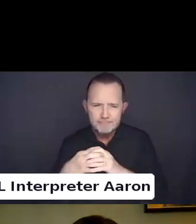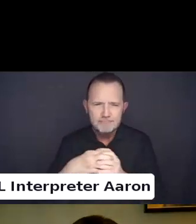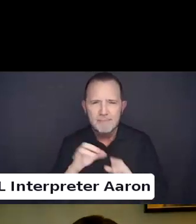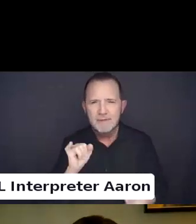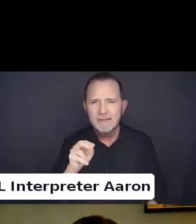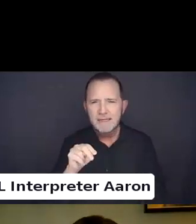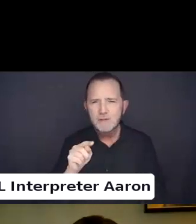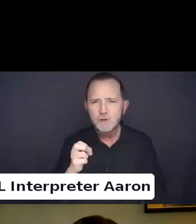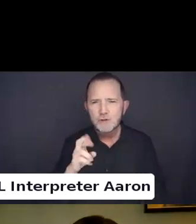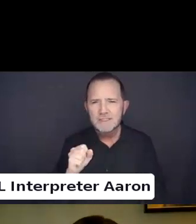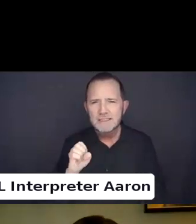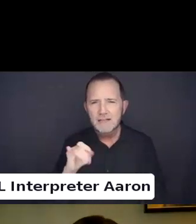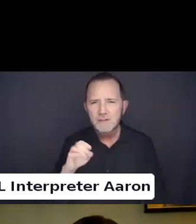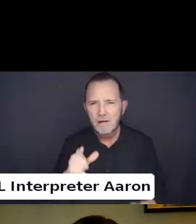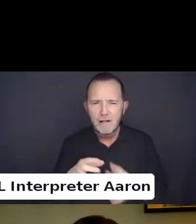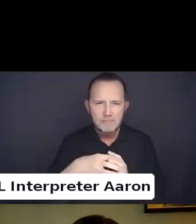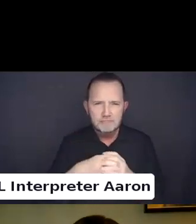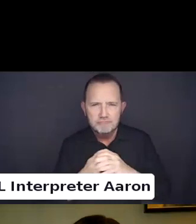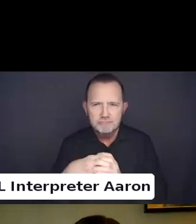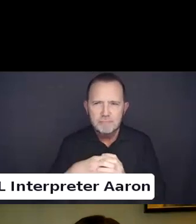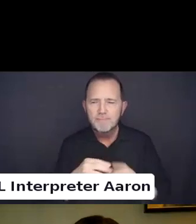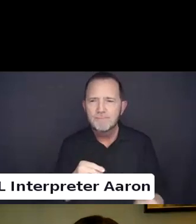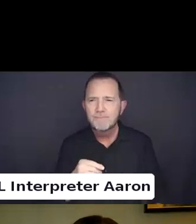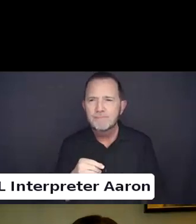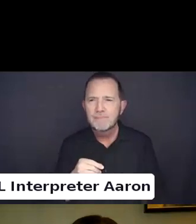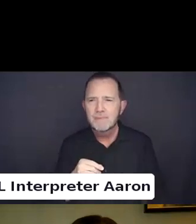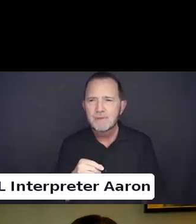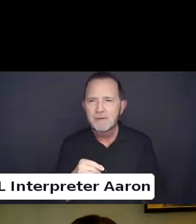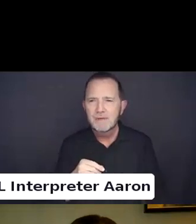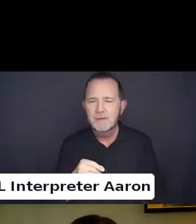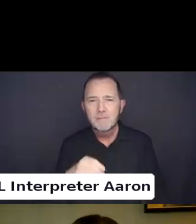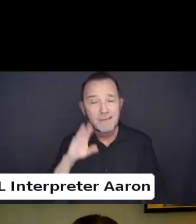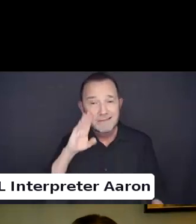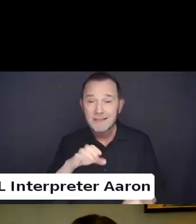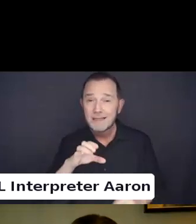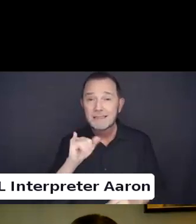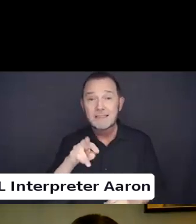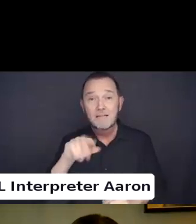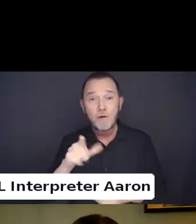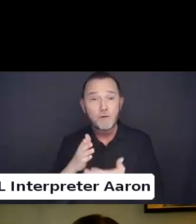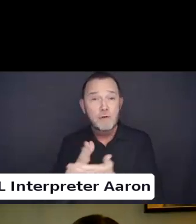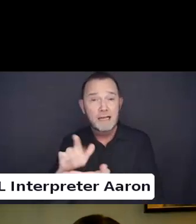They are our civil rights laws can be very one issue base.